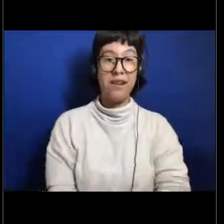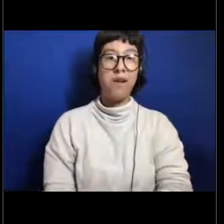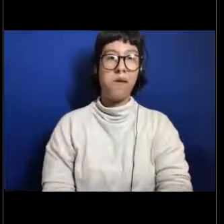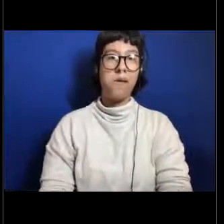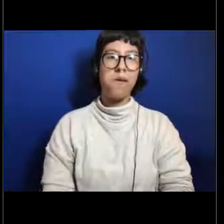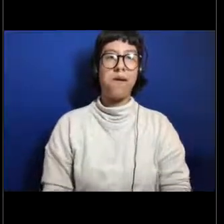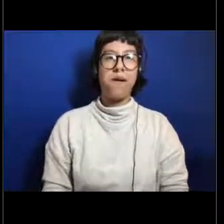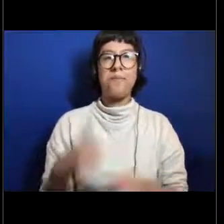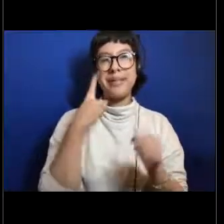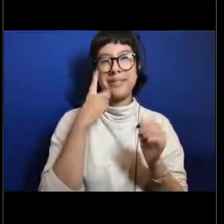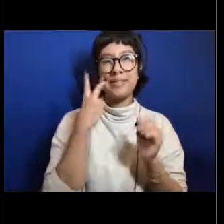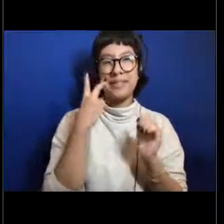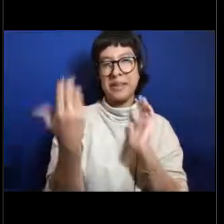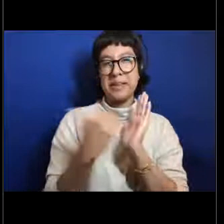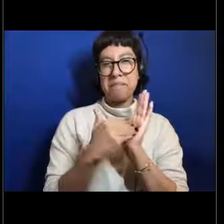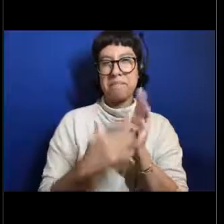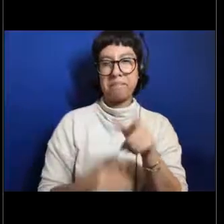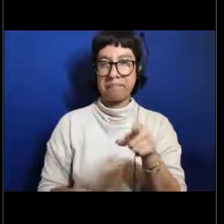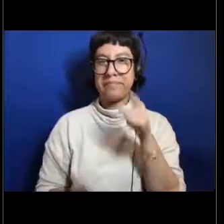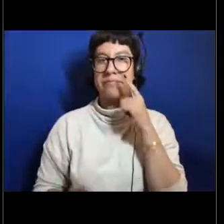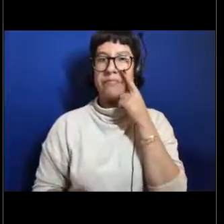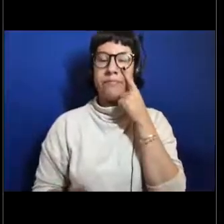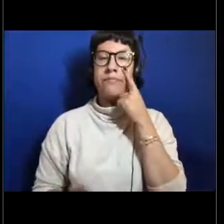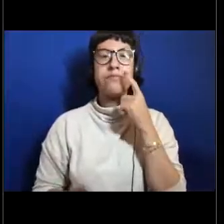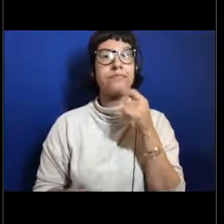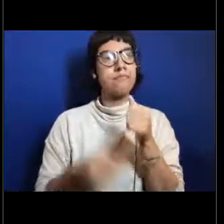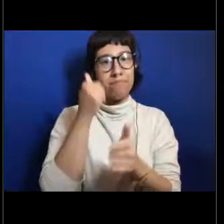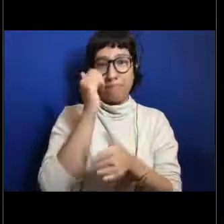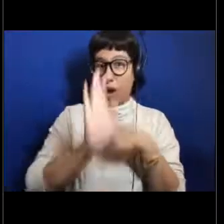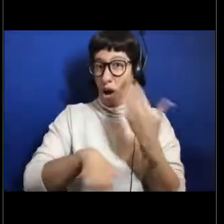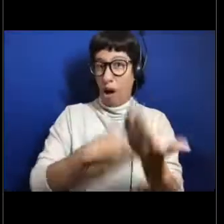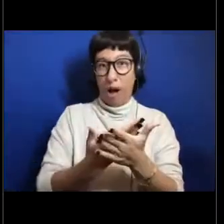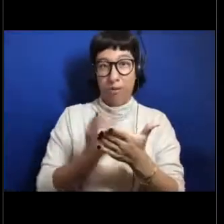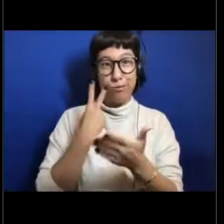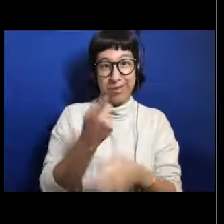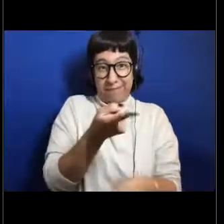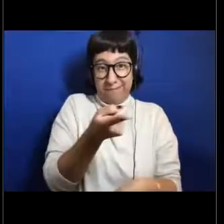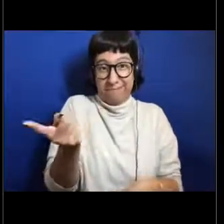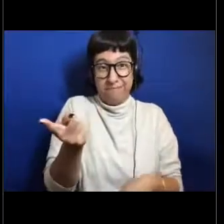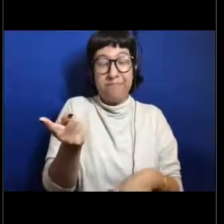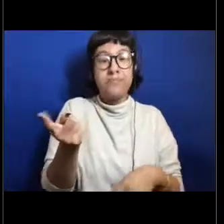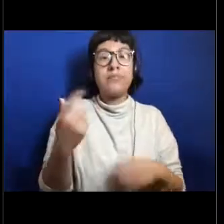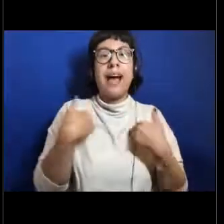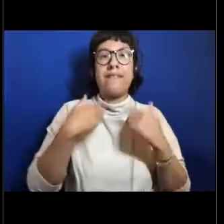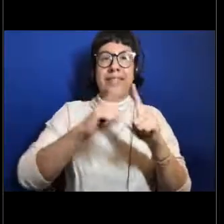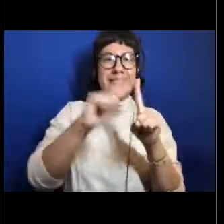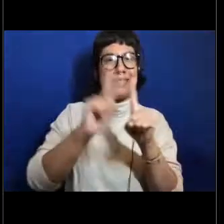so you can see it for two seconds, pretty much every organism that you see there that has a different shape,